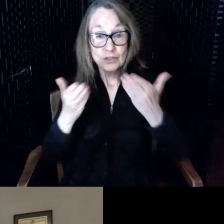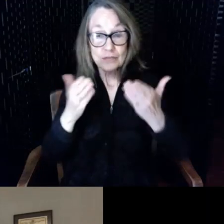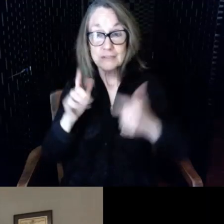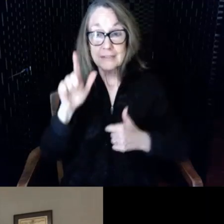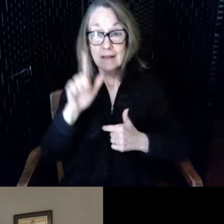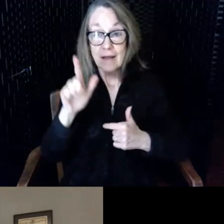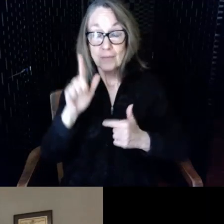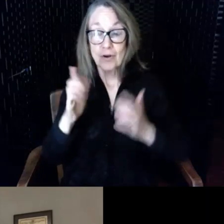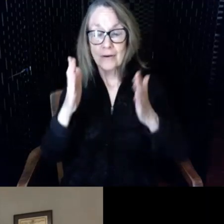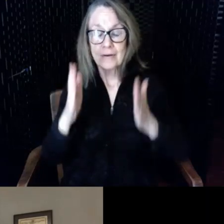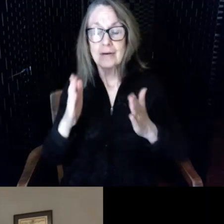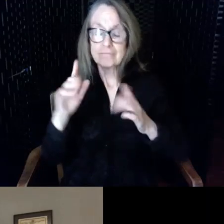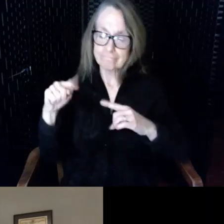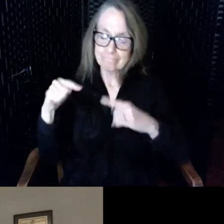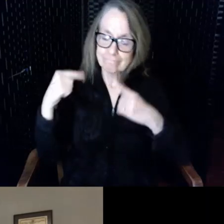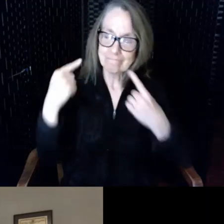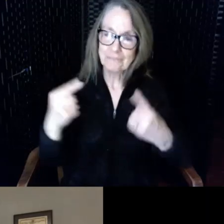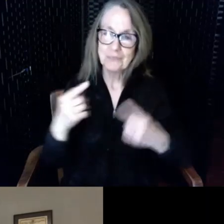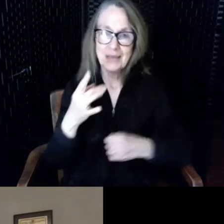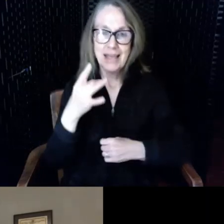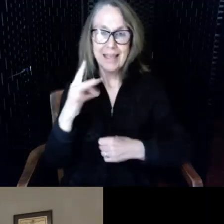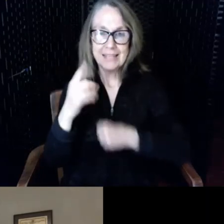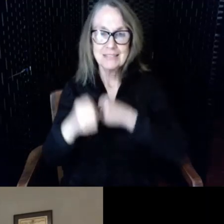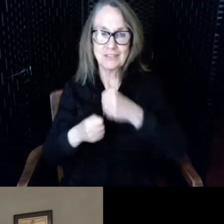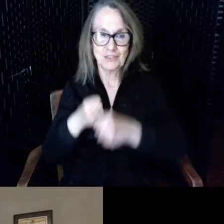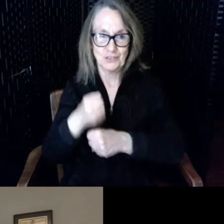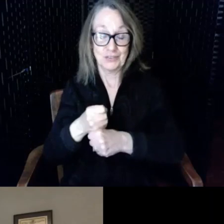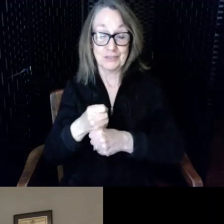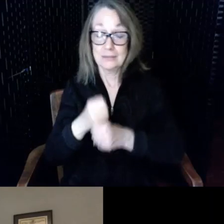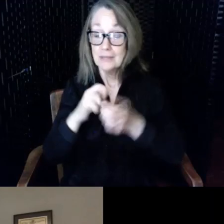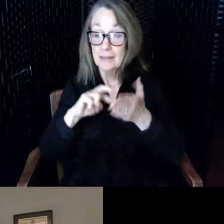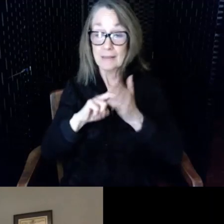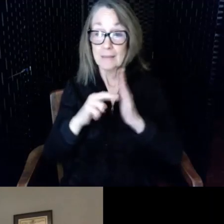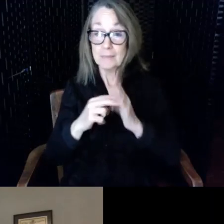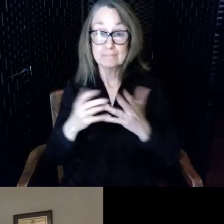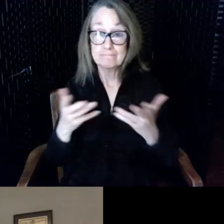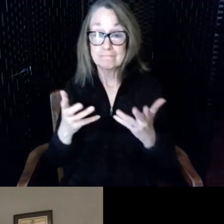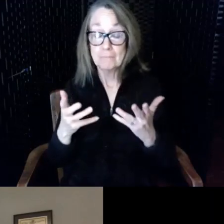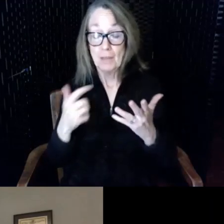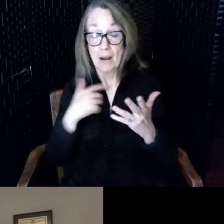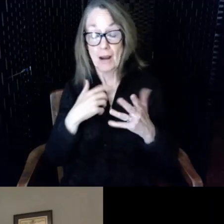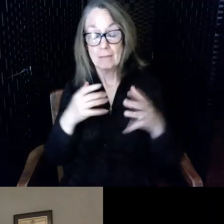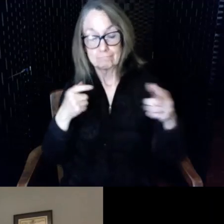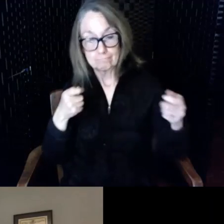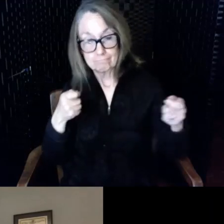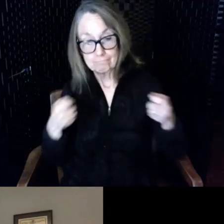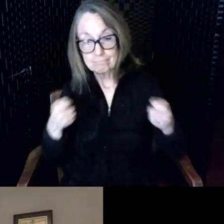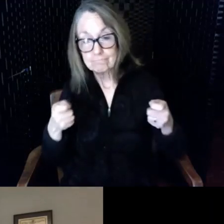been for 18 years and what that means is I have been in charge of adult programs